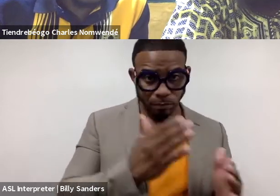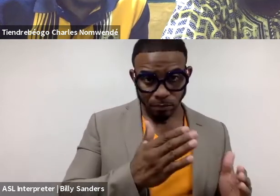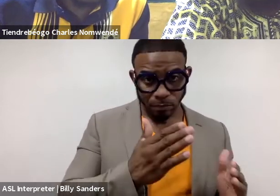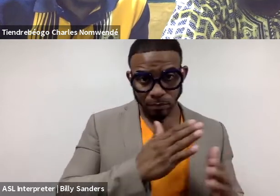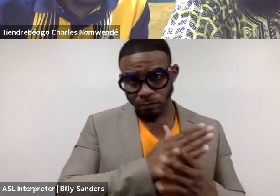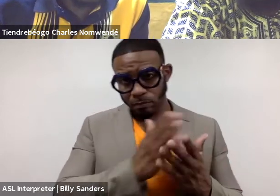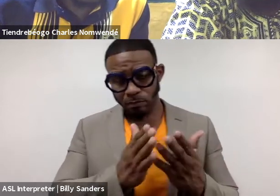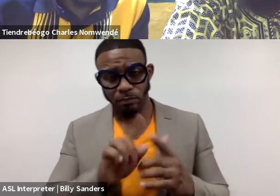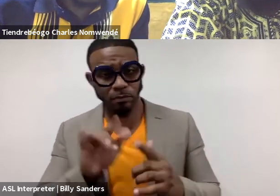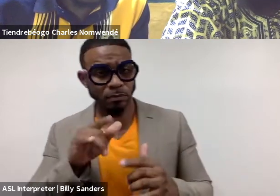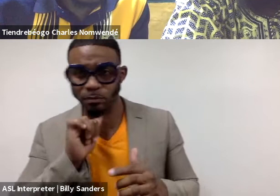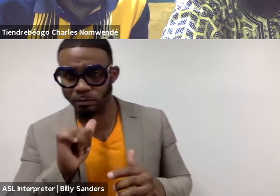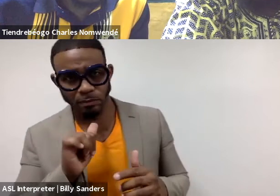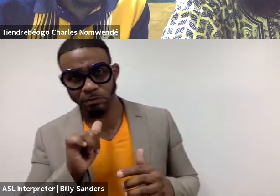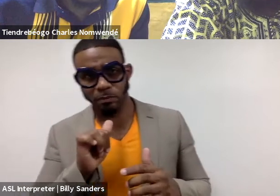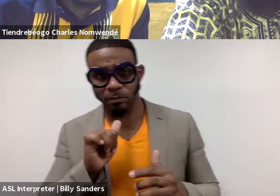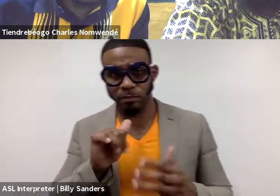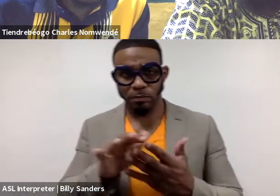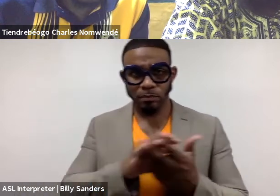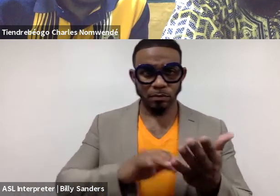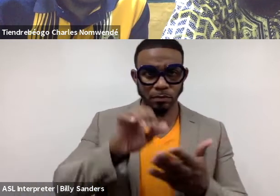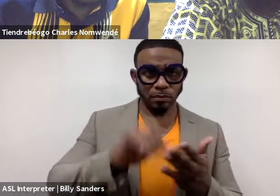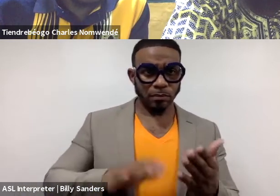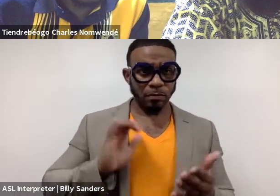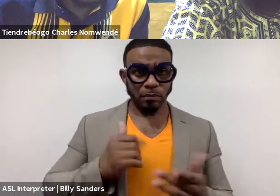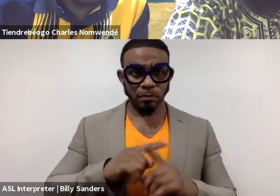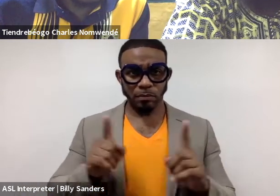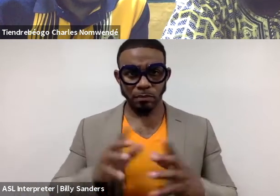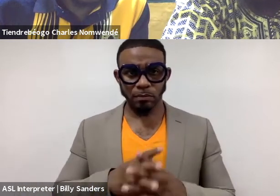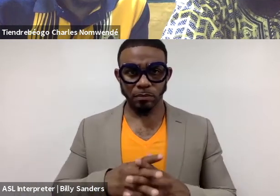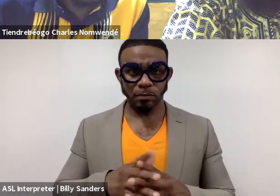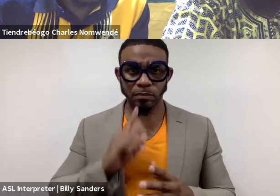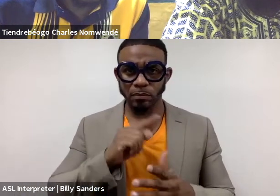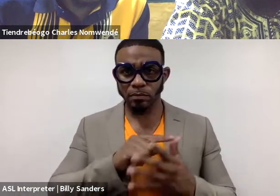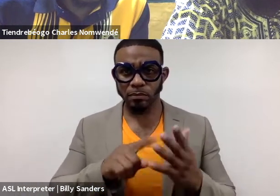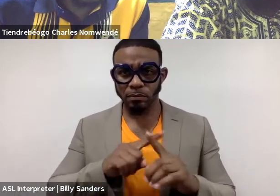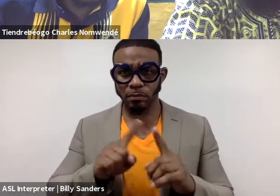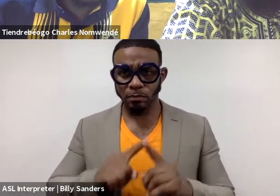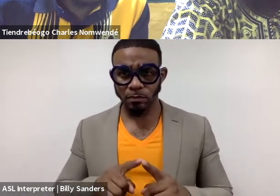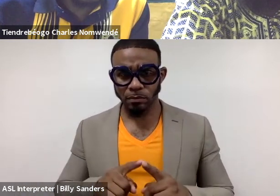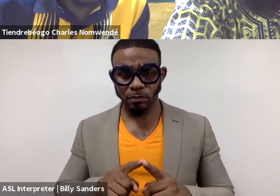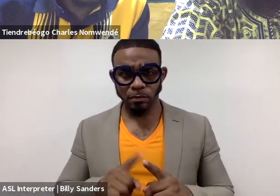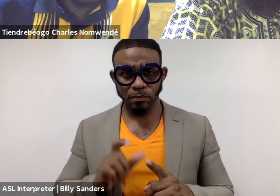but that will not erase our differences. And it is those differences that we celebrate